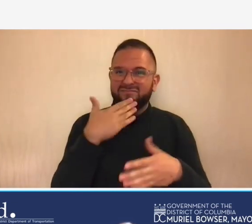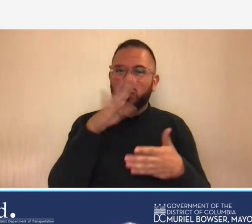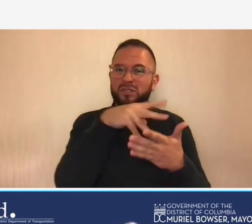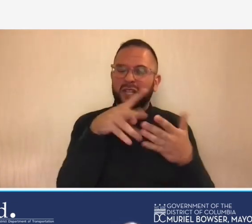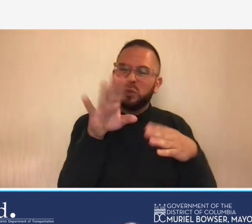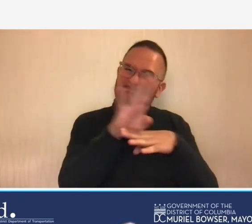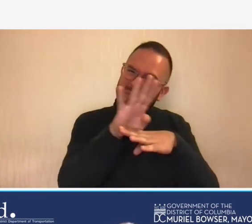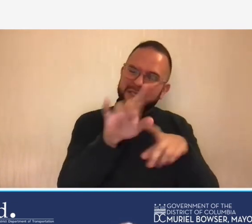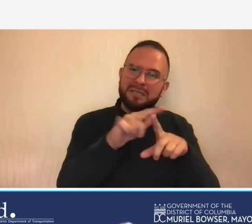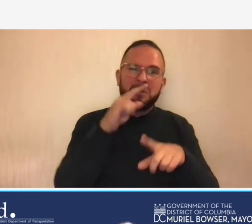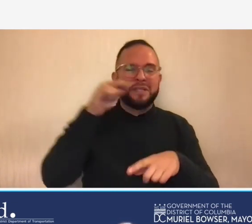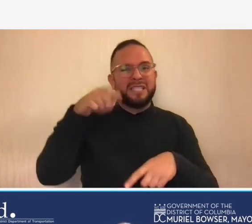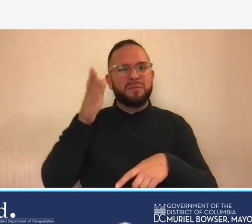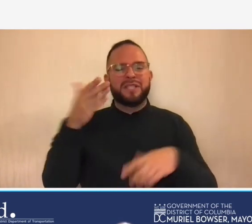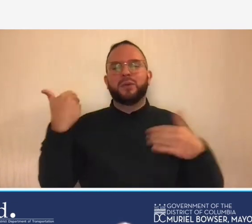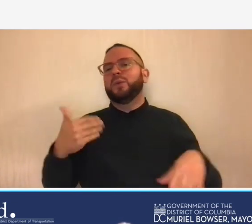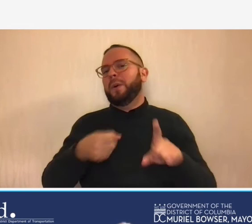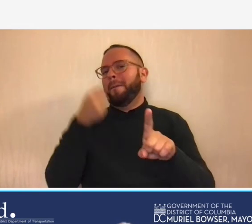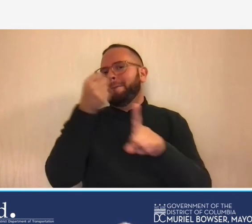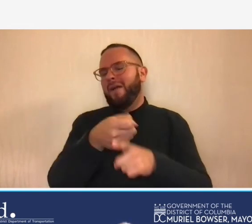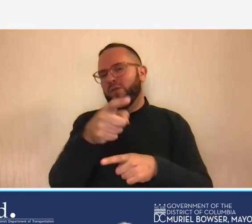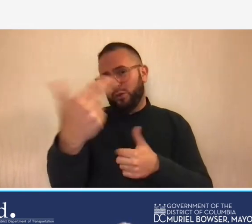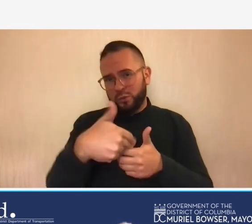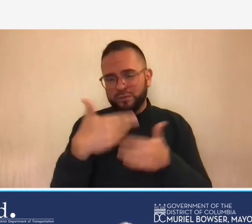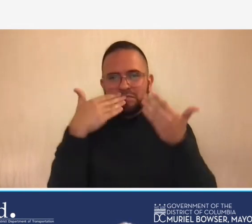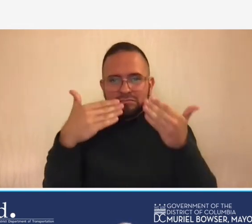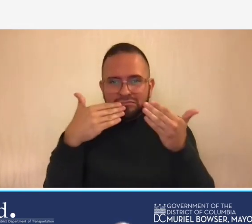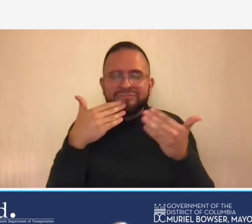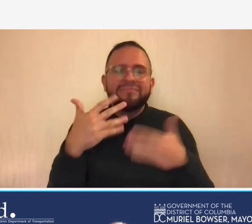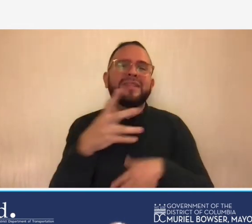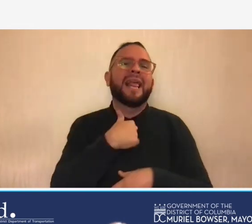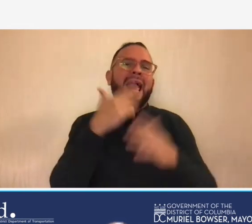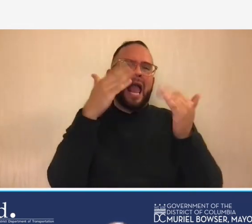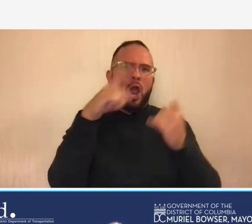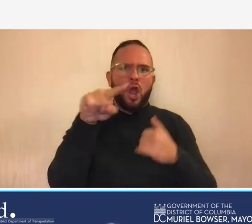impactful presentation and hopefully we imparted on you some valuable information